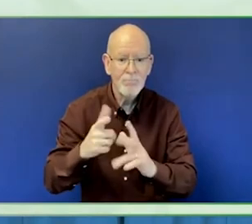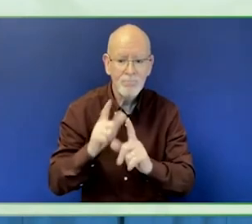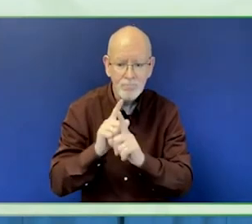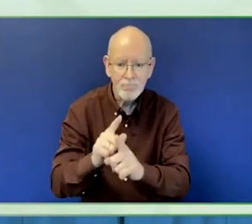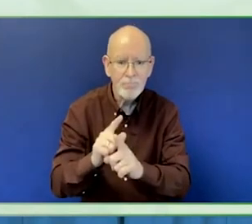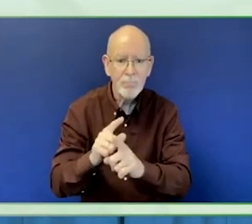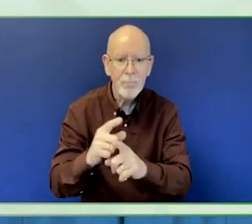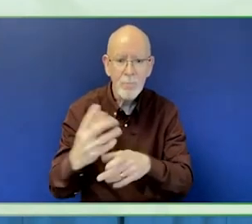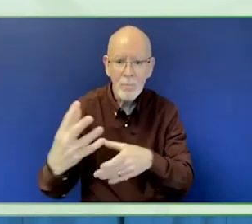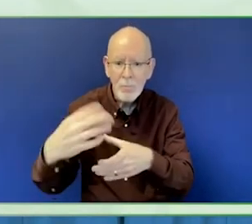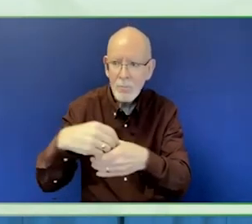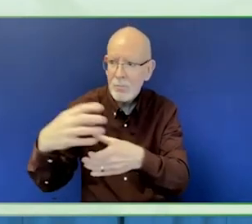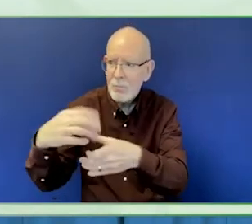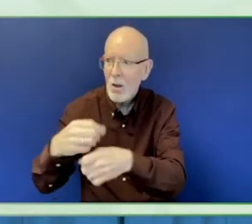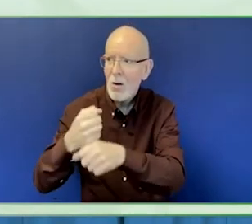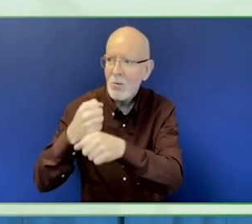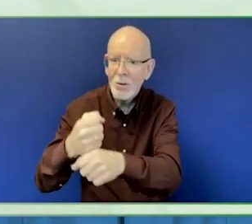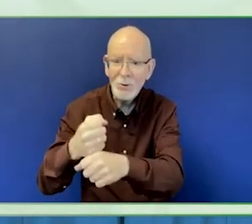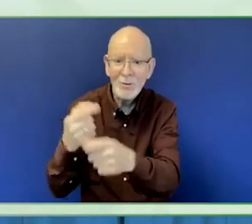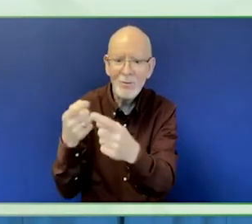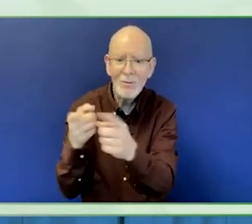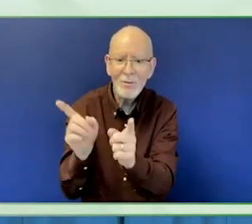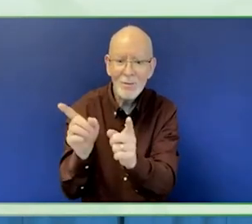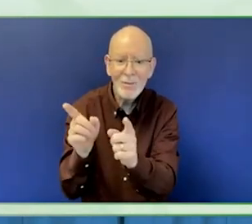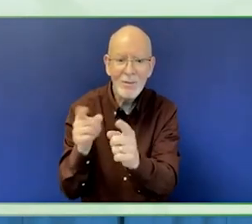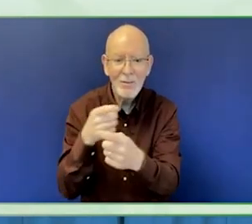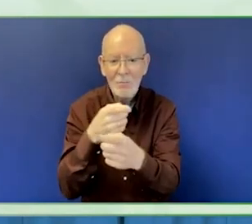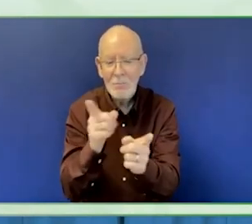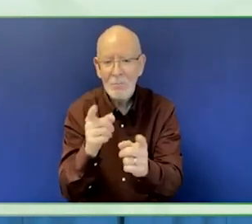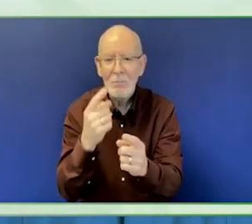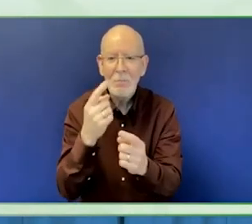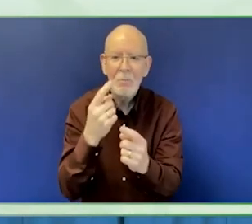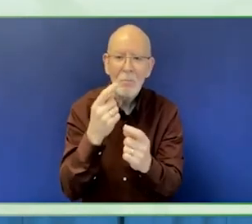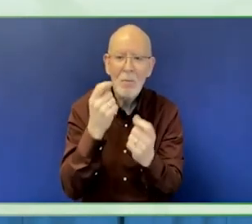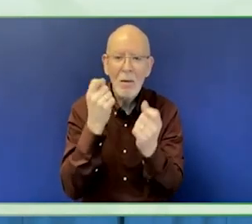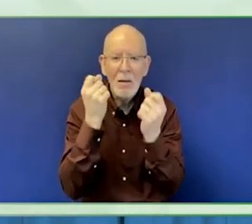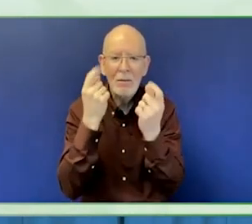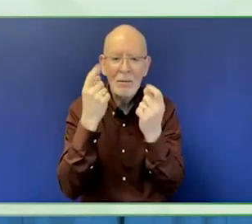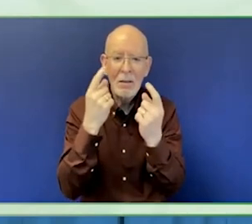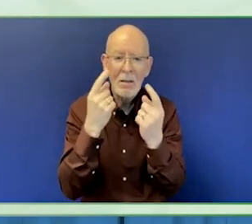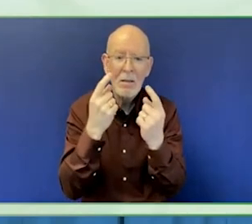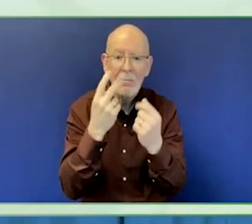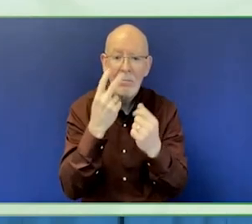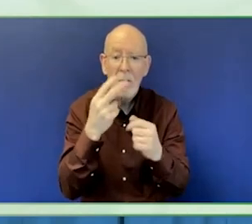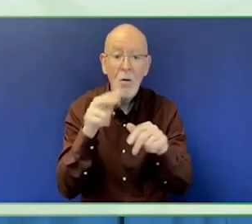people with disabilities but the target group is not represented in